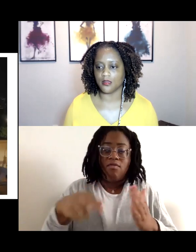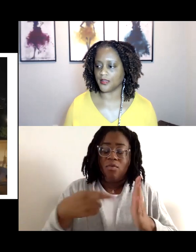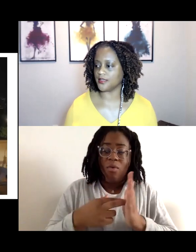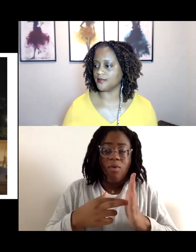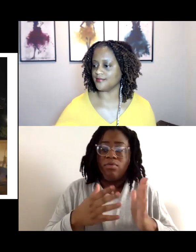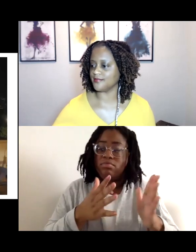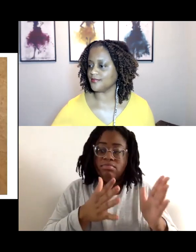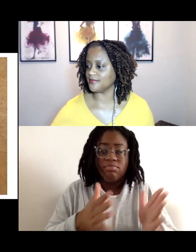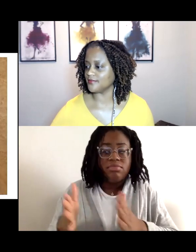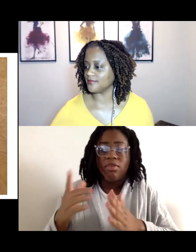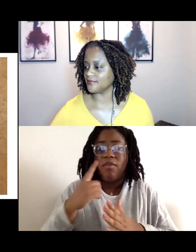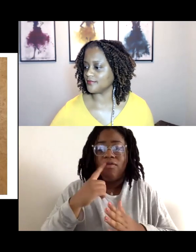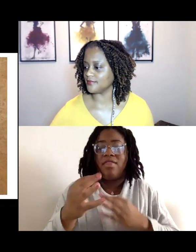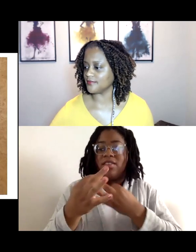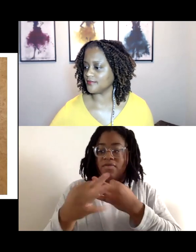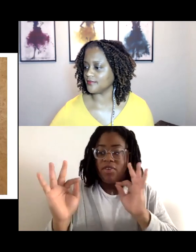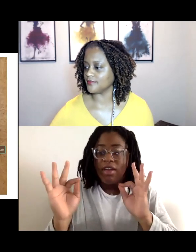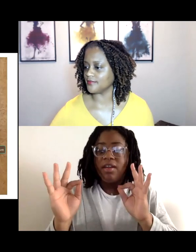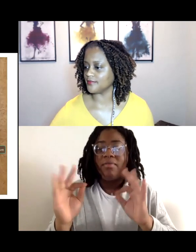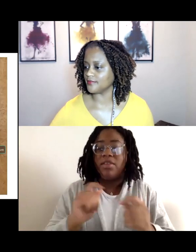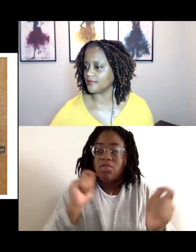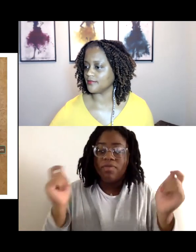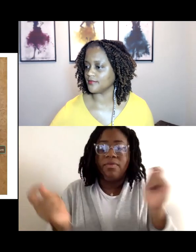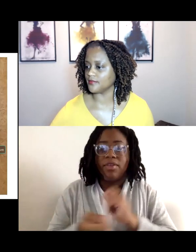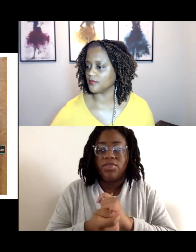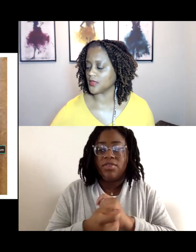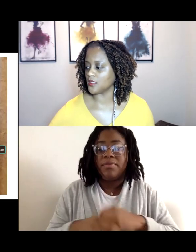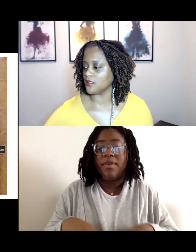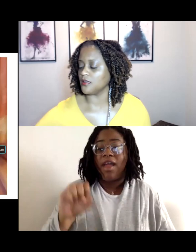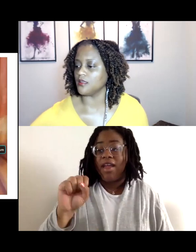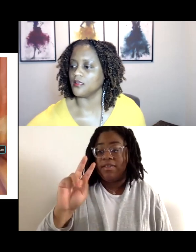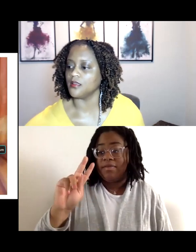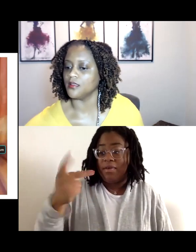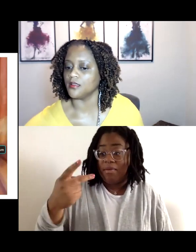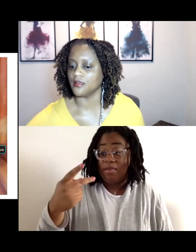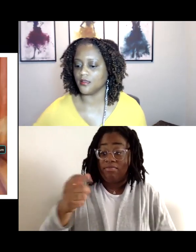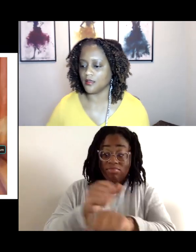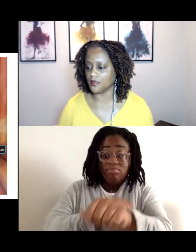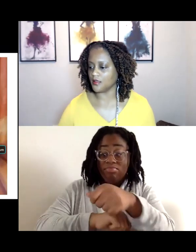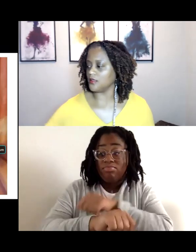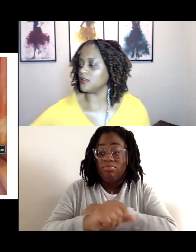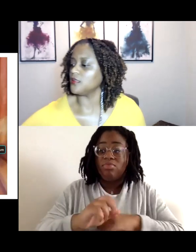At SVPLA, we're here to roll up our sleeves, and do the work right alongside you.